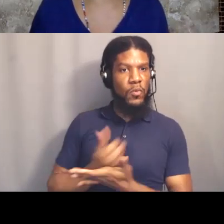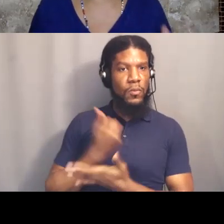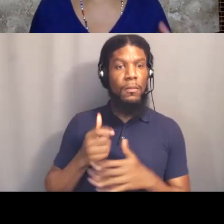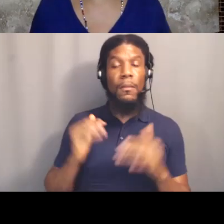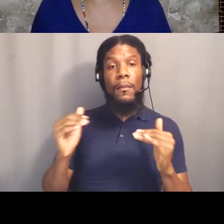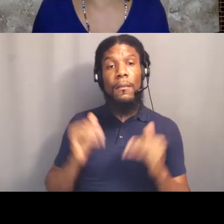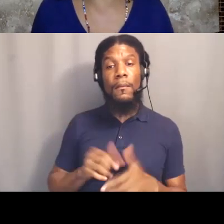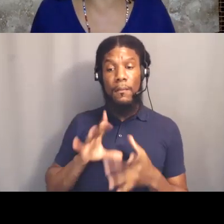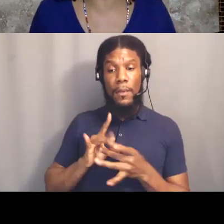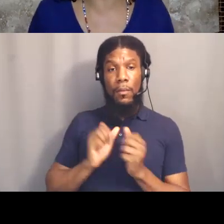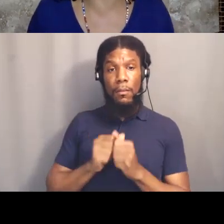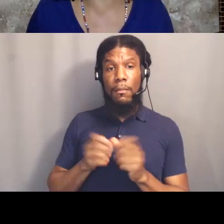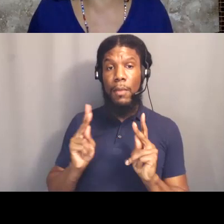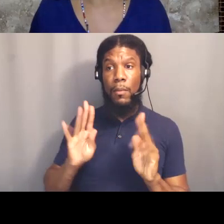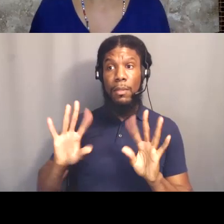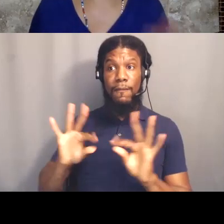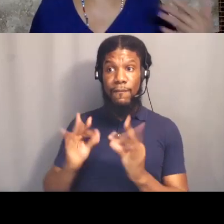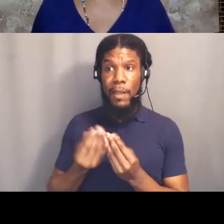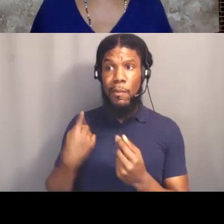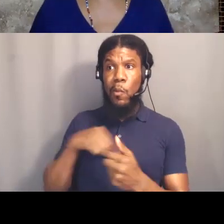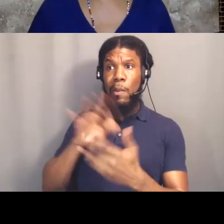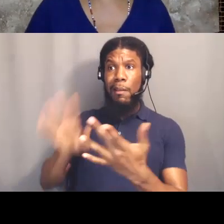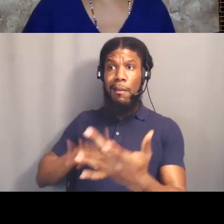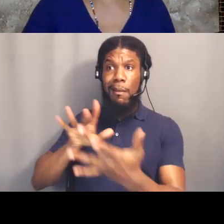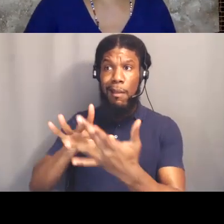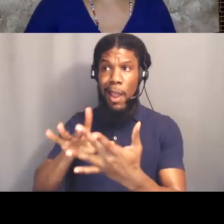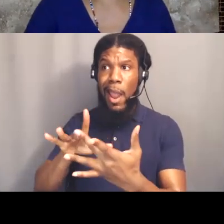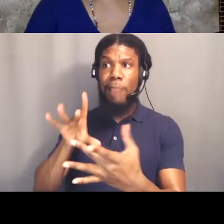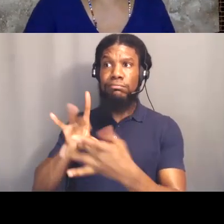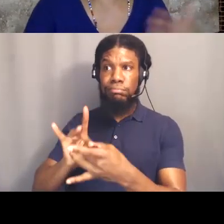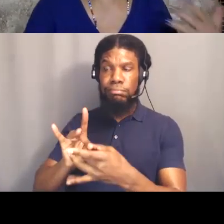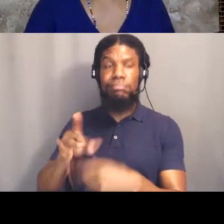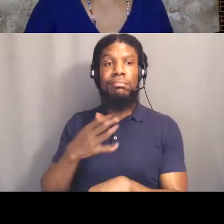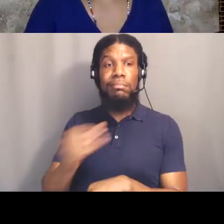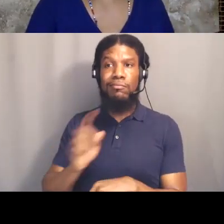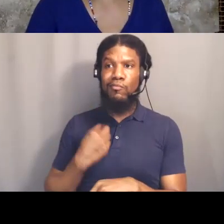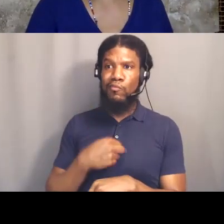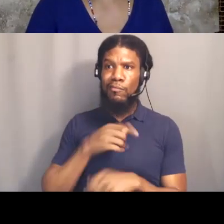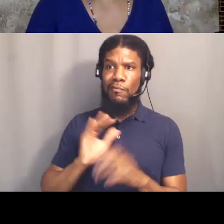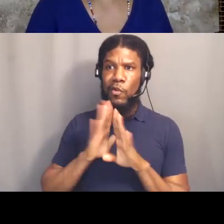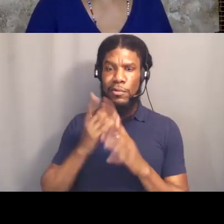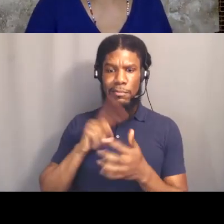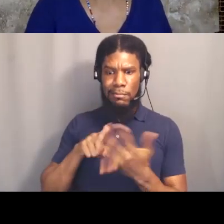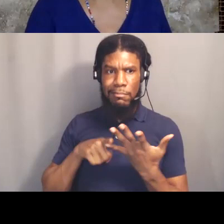if we're able to find them and then actually doing work around that. So we respond to police violence,